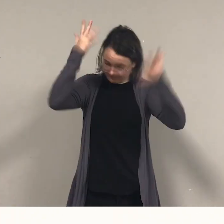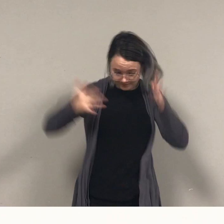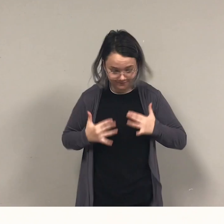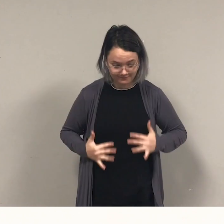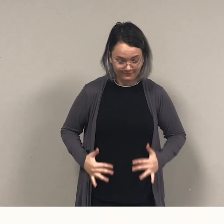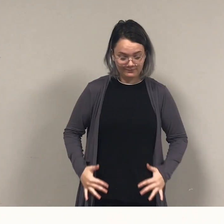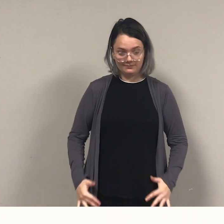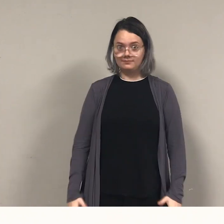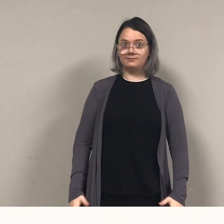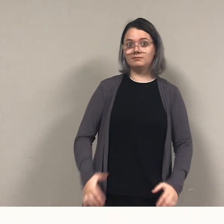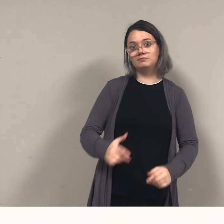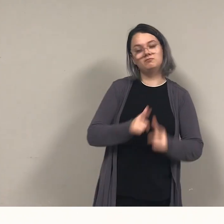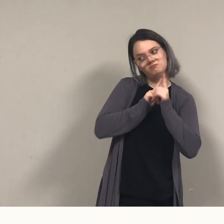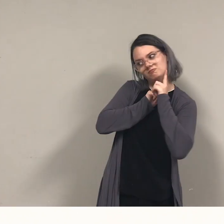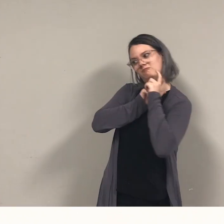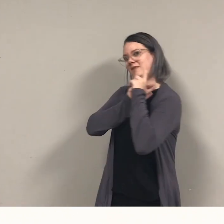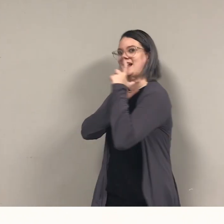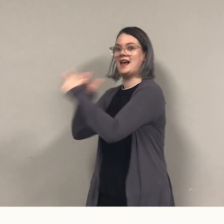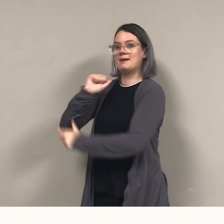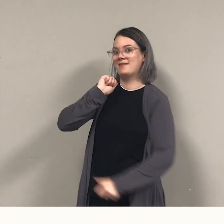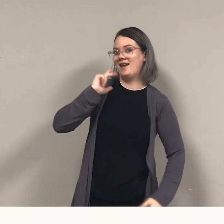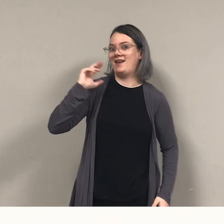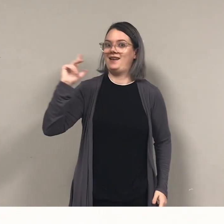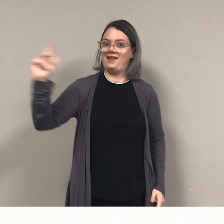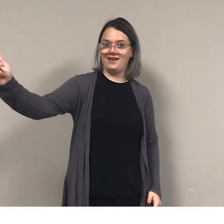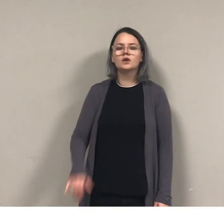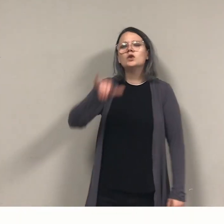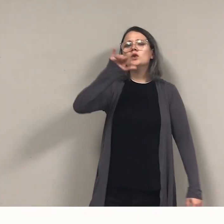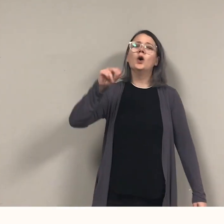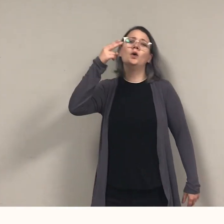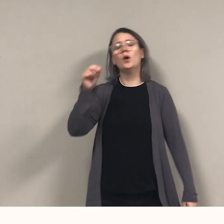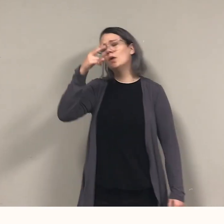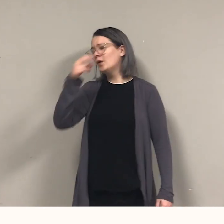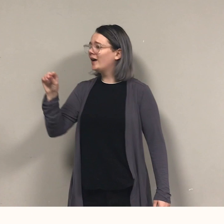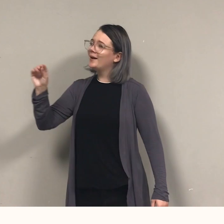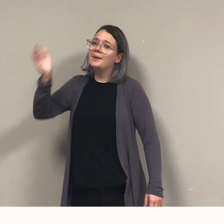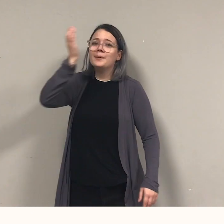Scurries back and - Yo ho ho! Twirls on stage